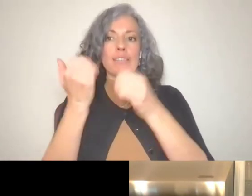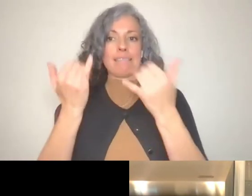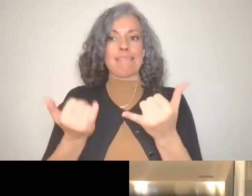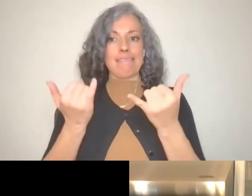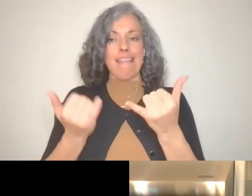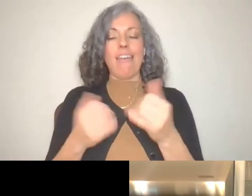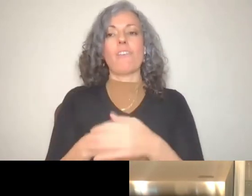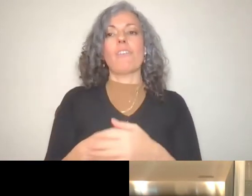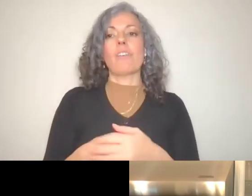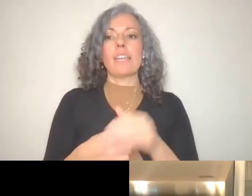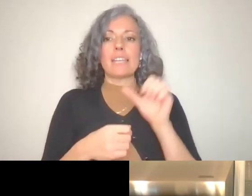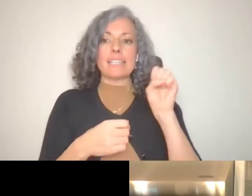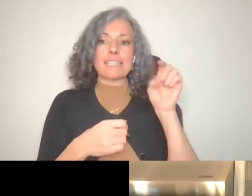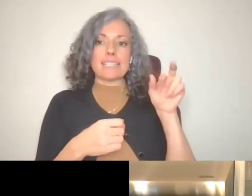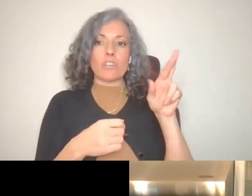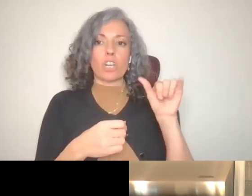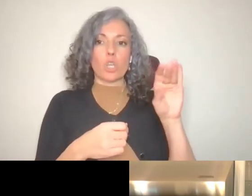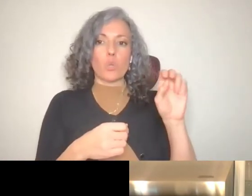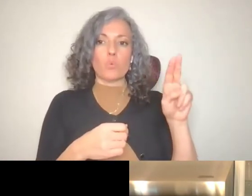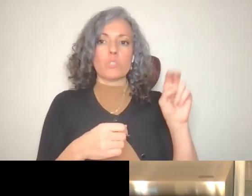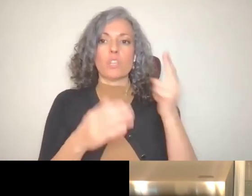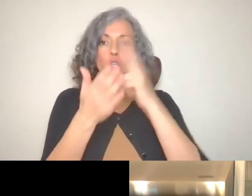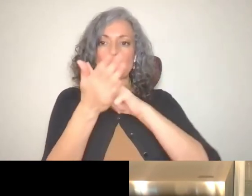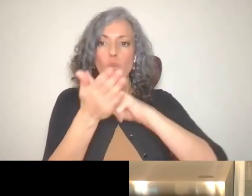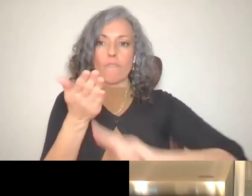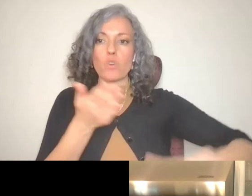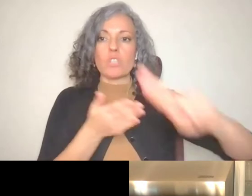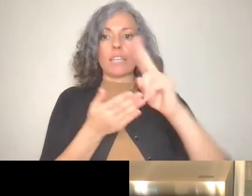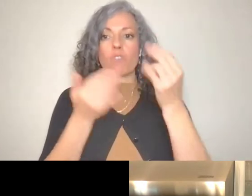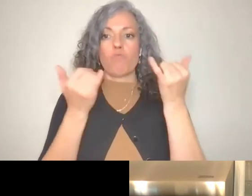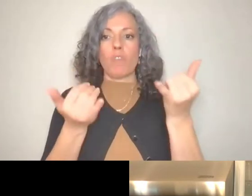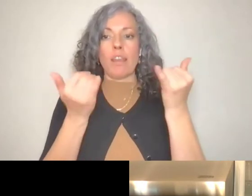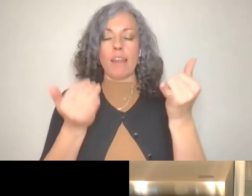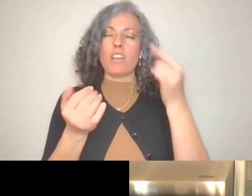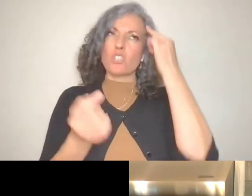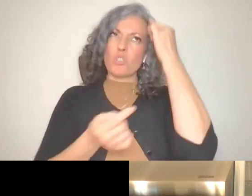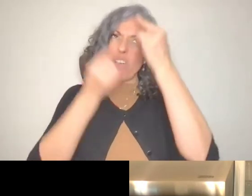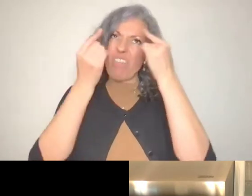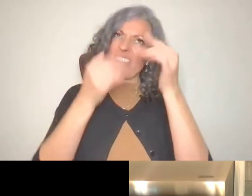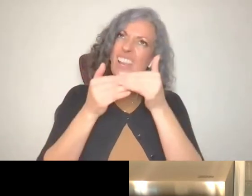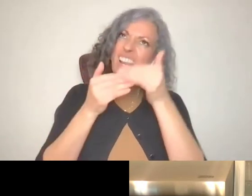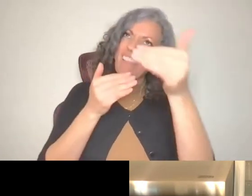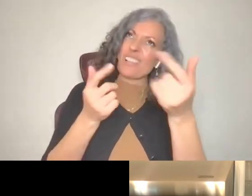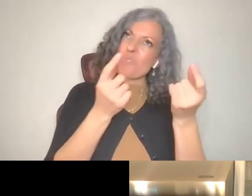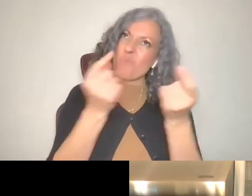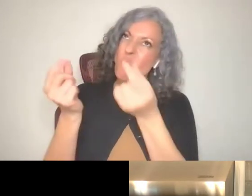And right now, she's considering her next career move. And, and there's excitement at that stage